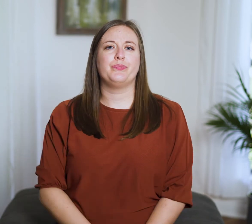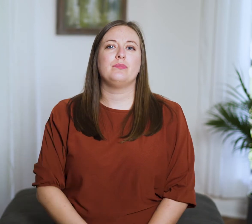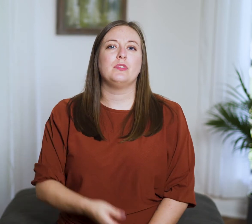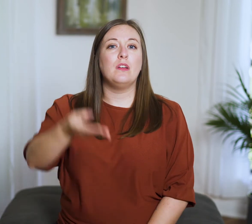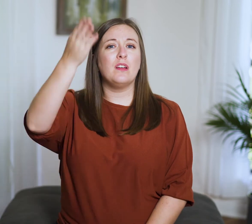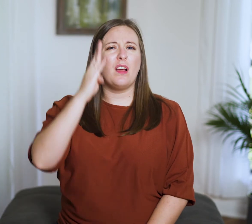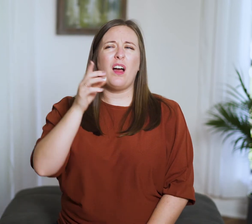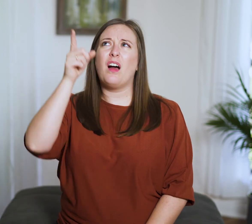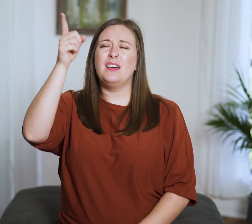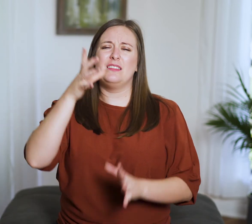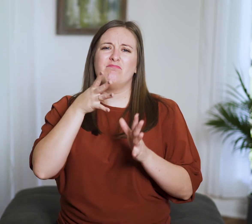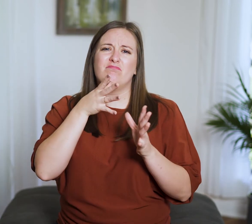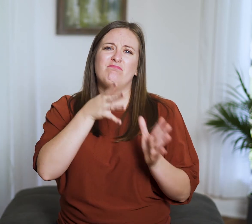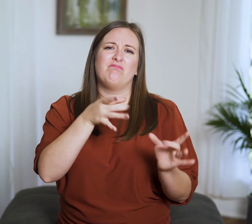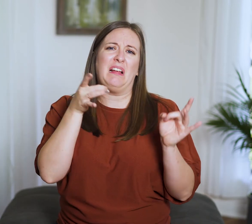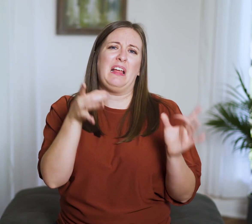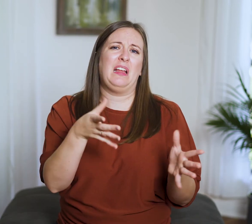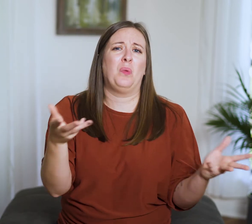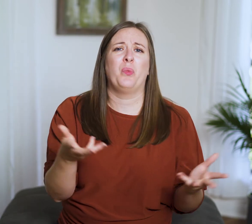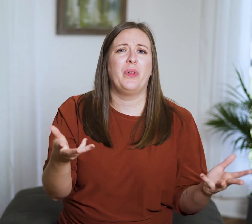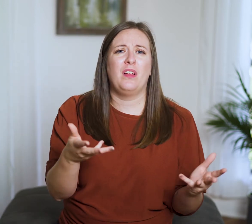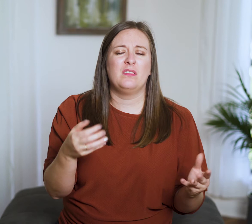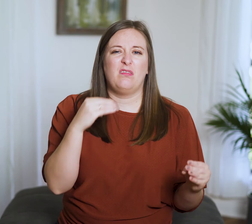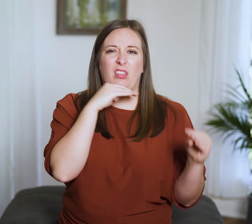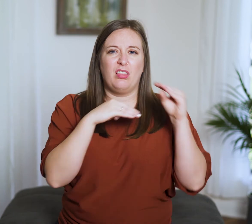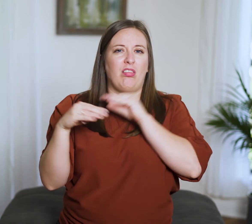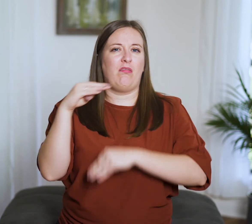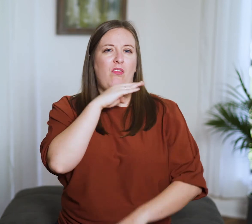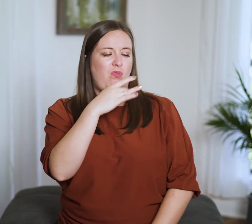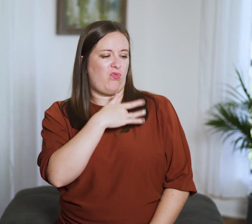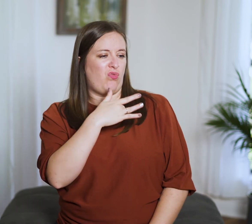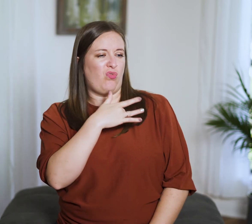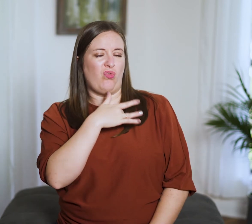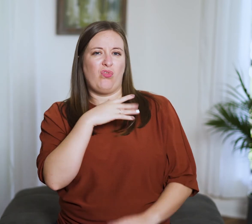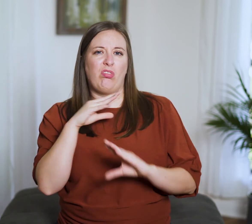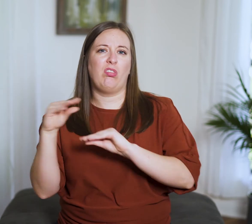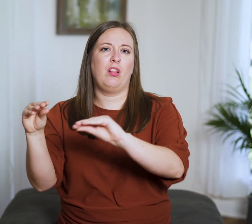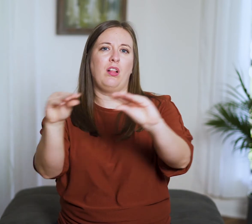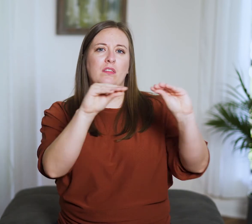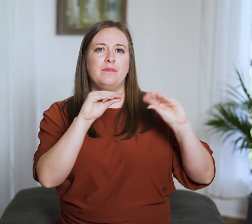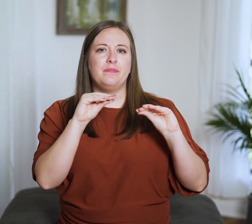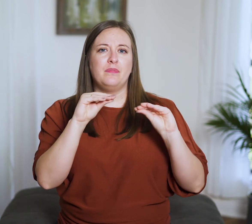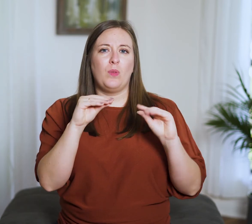God hates a crooked heart and lying lips.